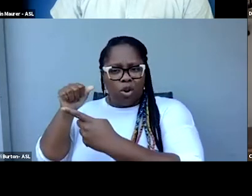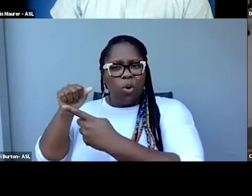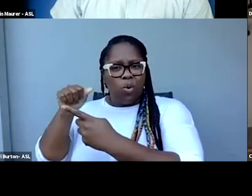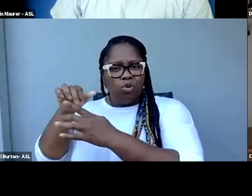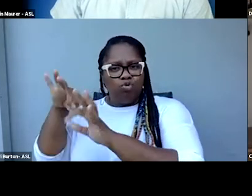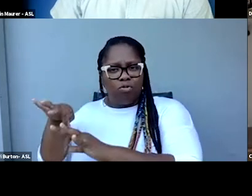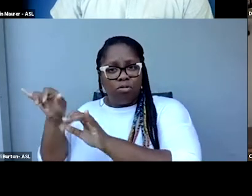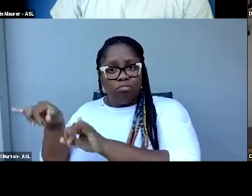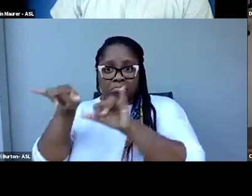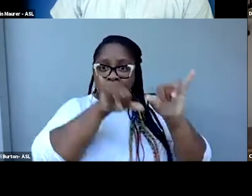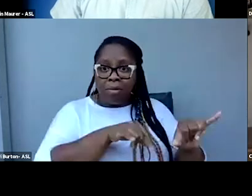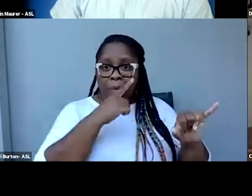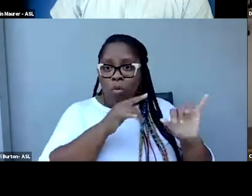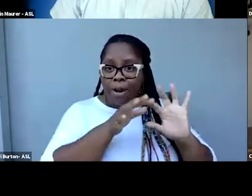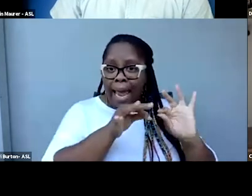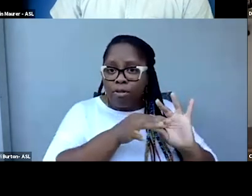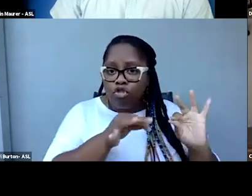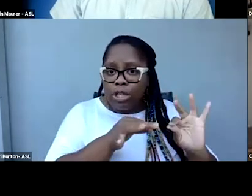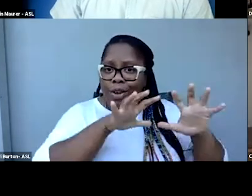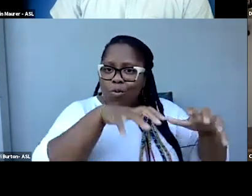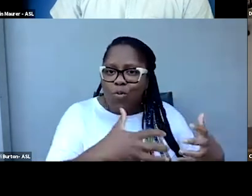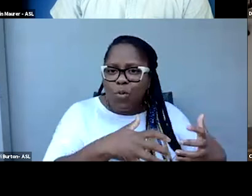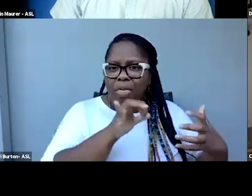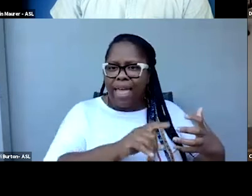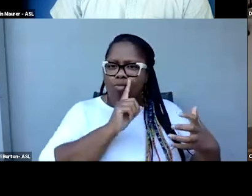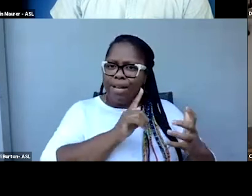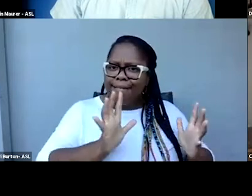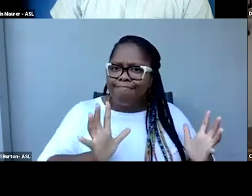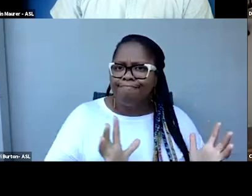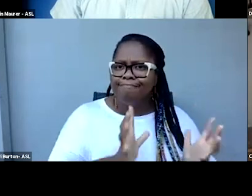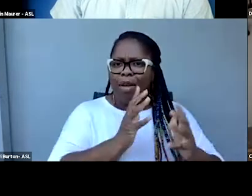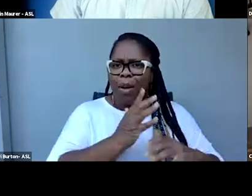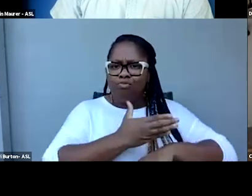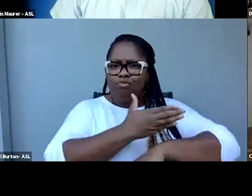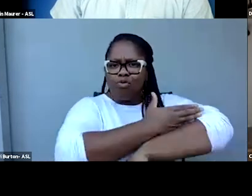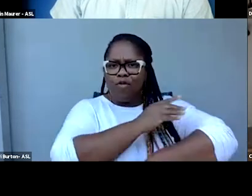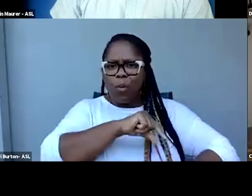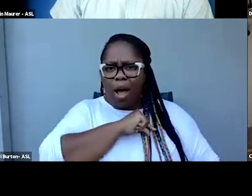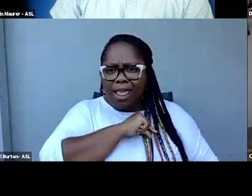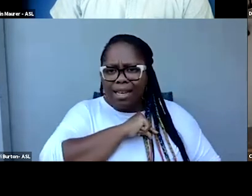Any groups that really try to push forward captioning quality and talk about it?